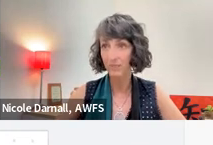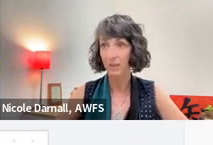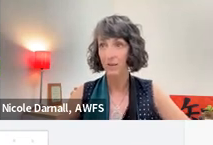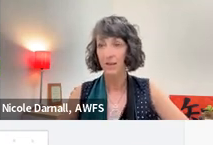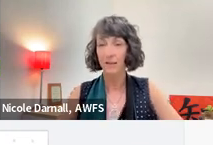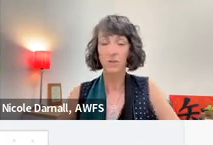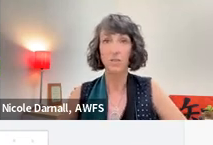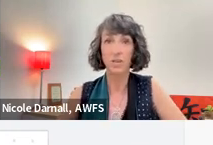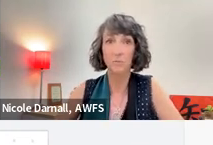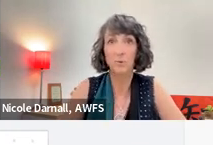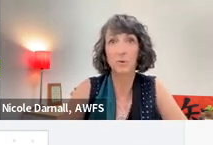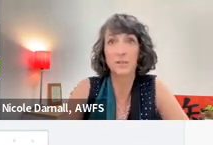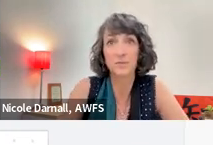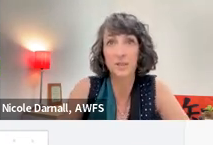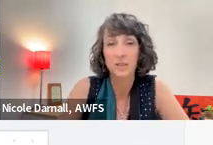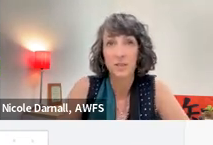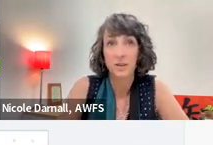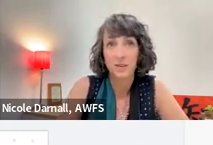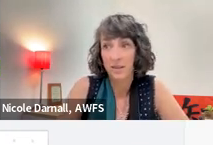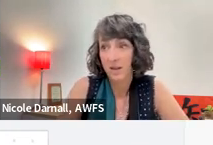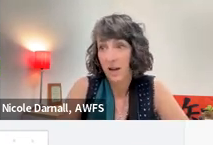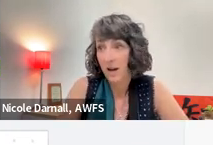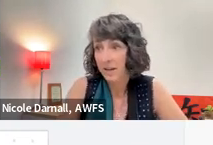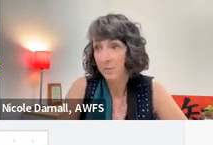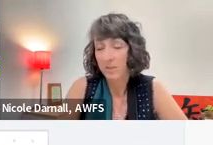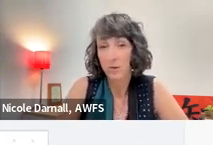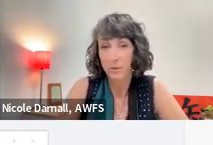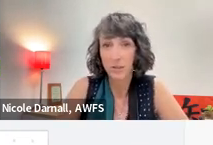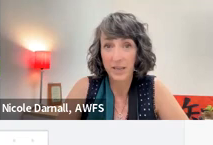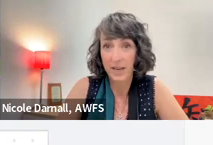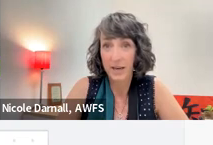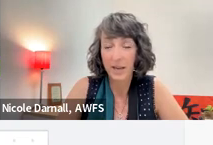Here is our Jamboard of the items we were looking at.